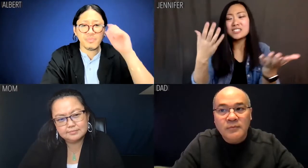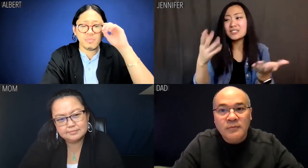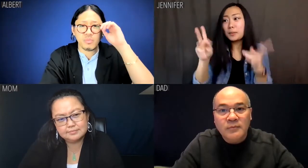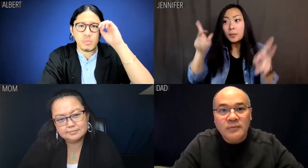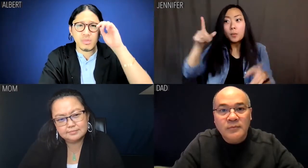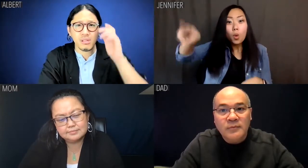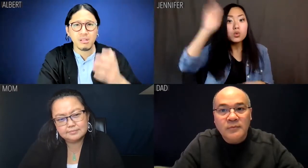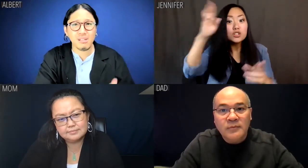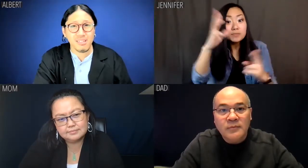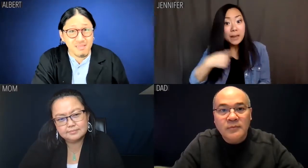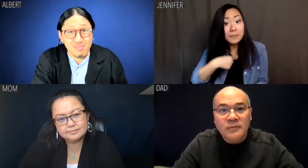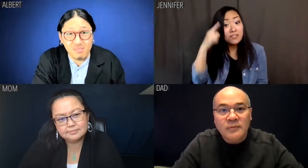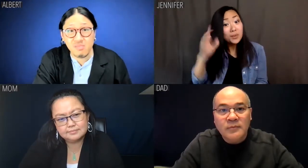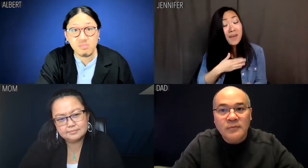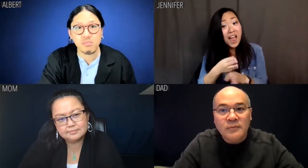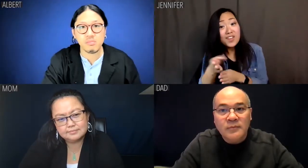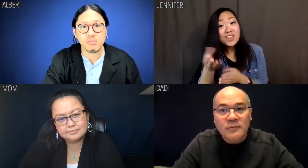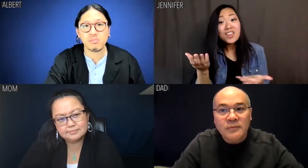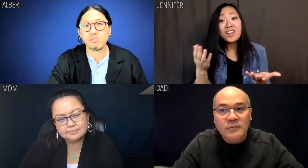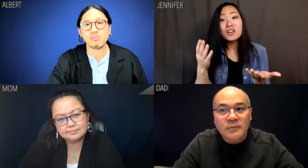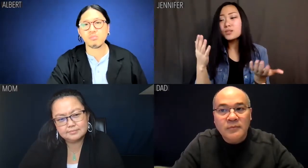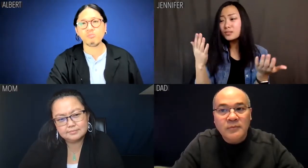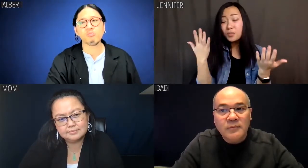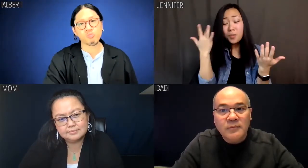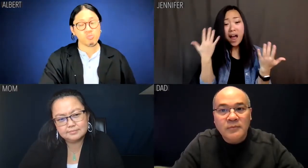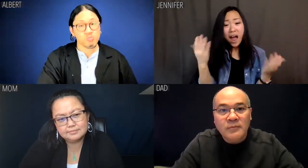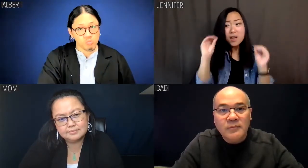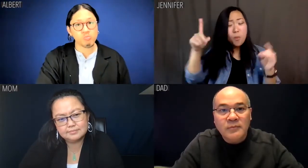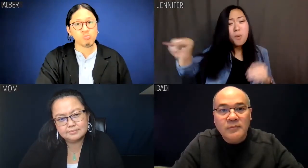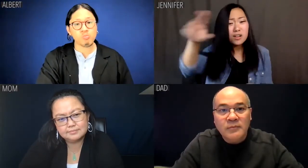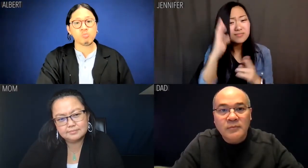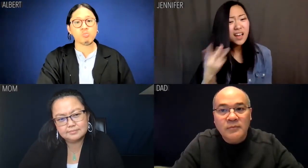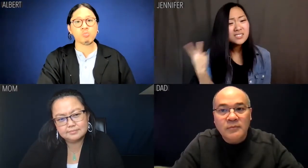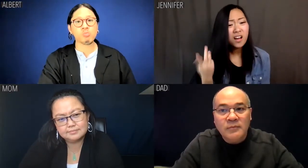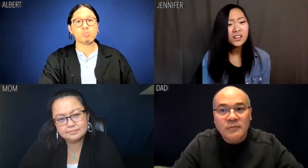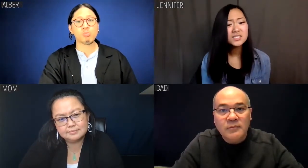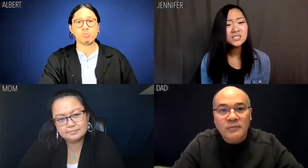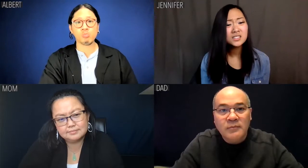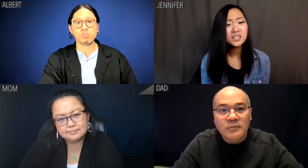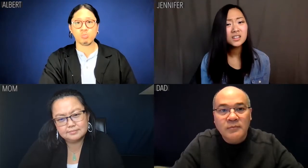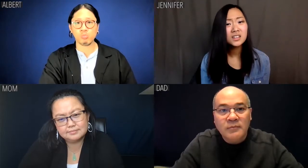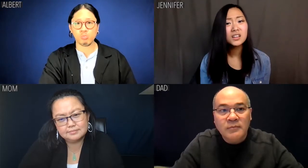That people will respect me for my career. So how come no one respects us?